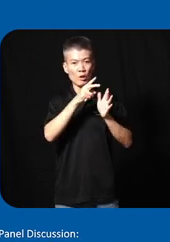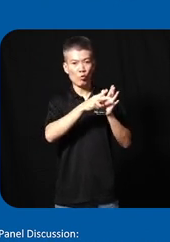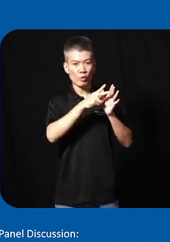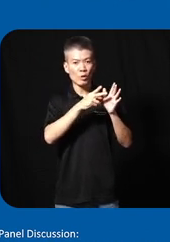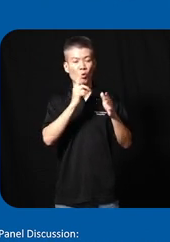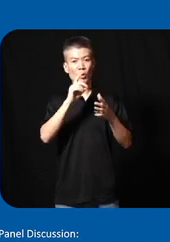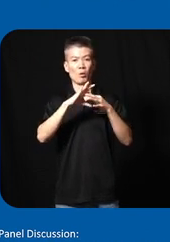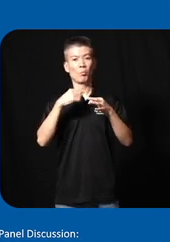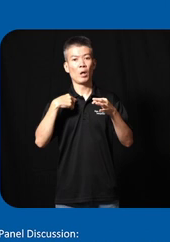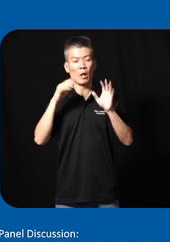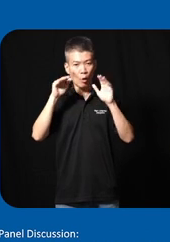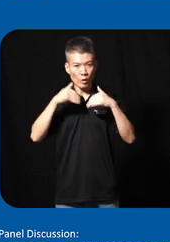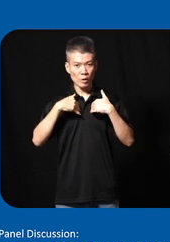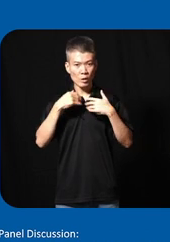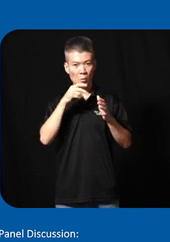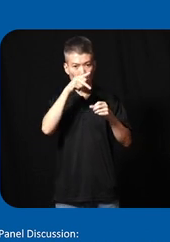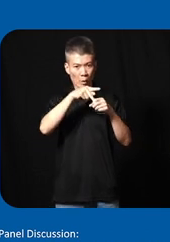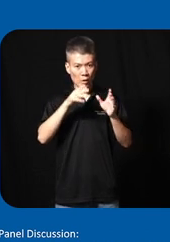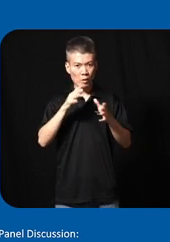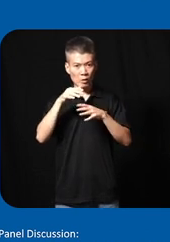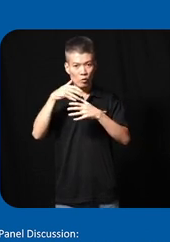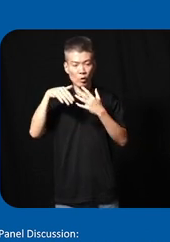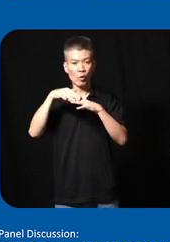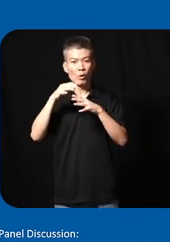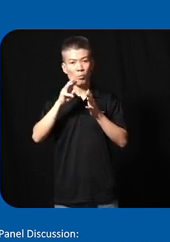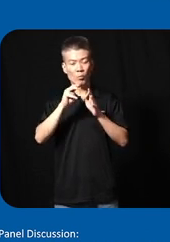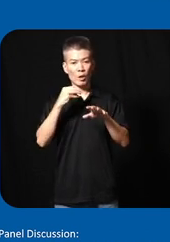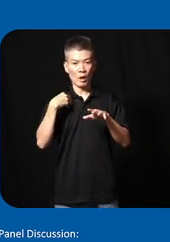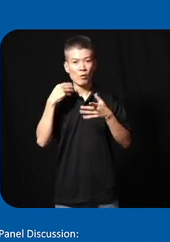of one of my autistic participants interacting on the Matt so can we have that plate thank